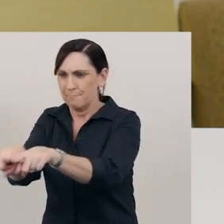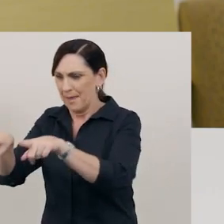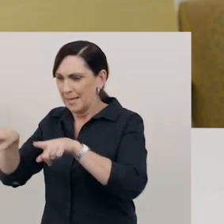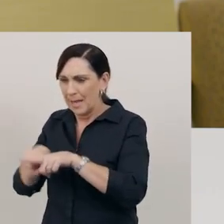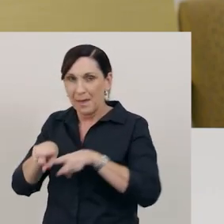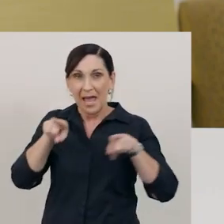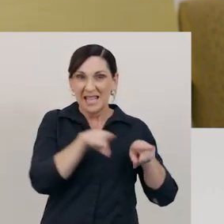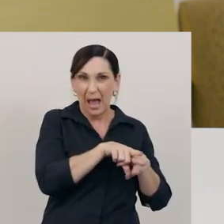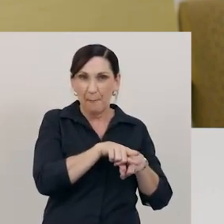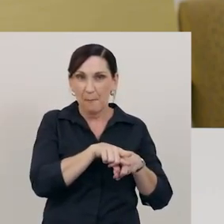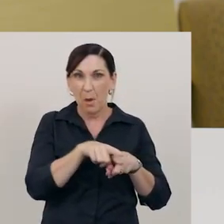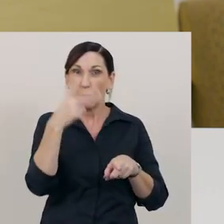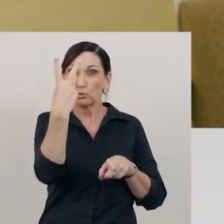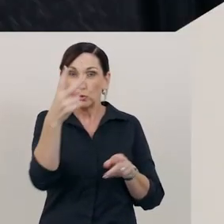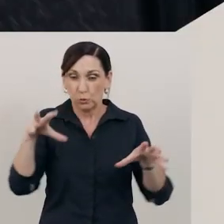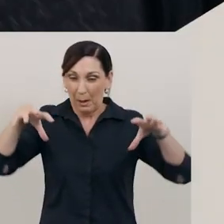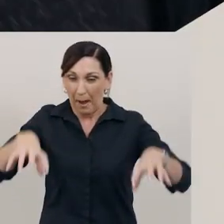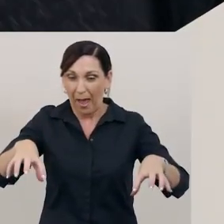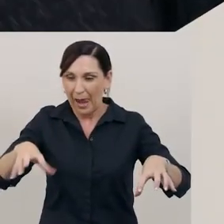I should get four equal piles.